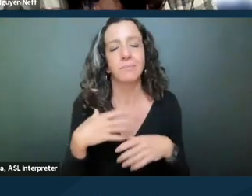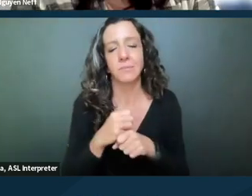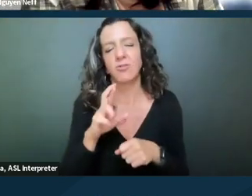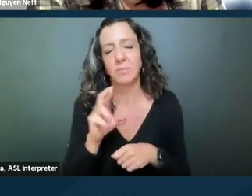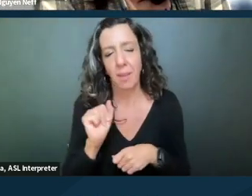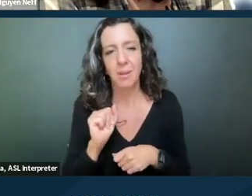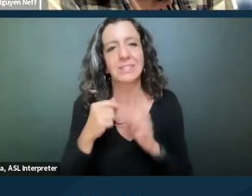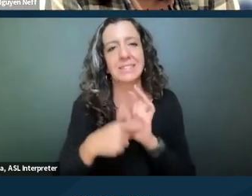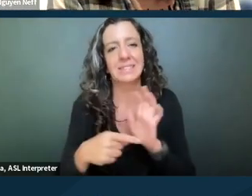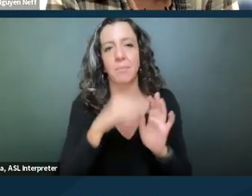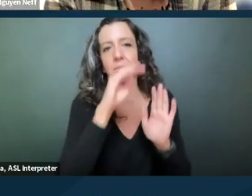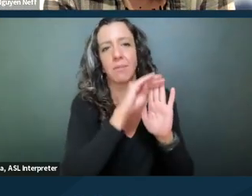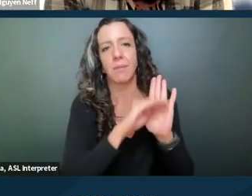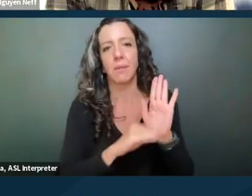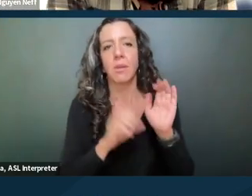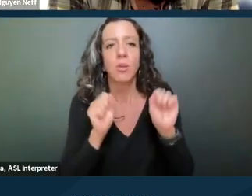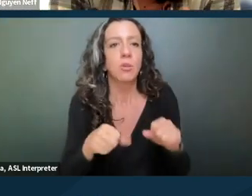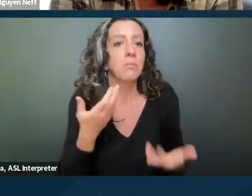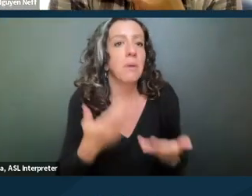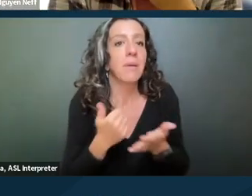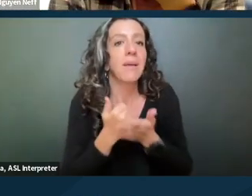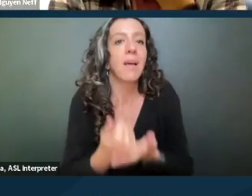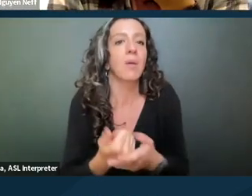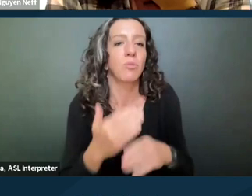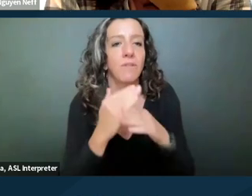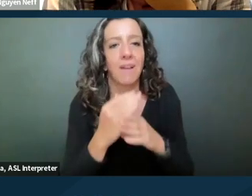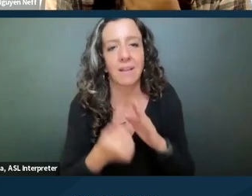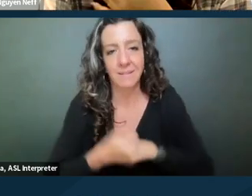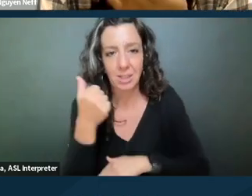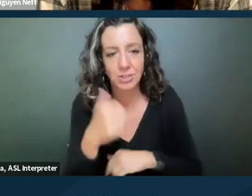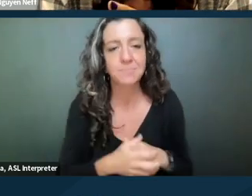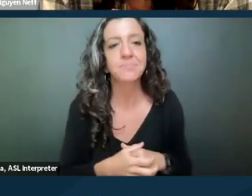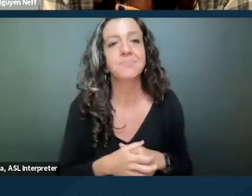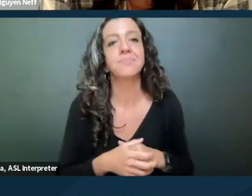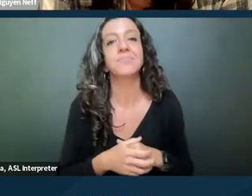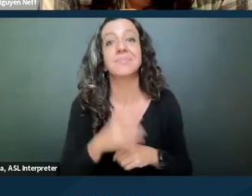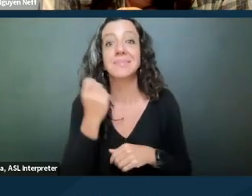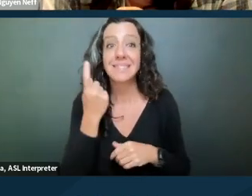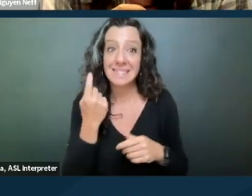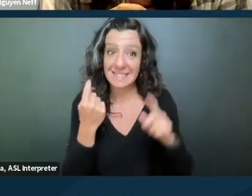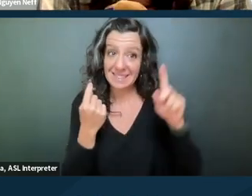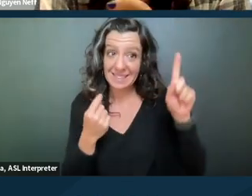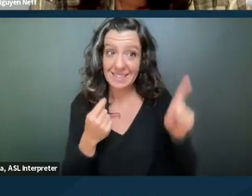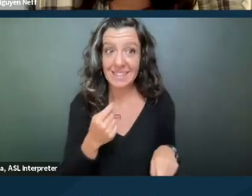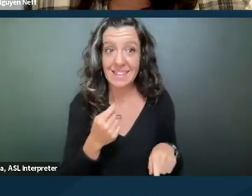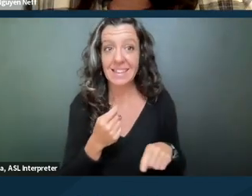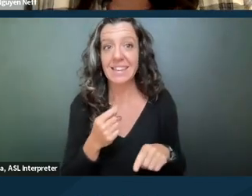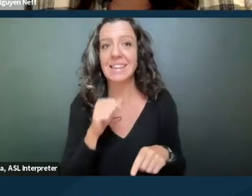that could potentially help prevent an eviction. Again, this is, you know, this isn't sort of,